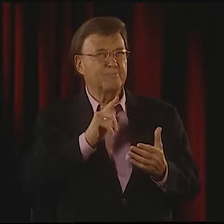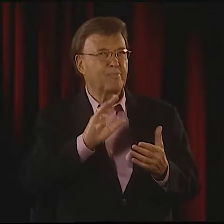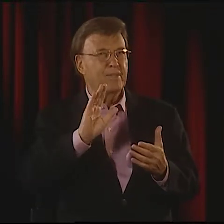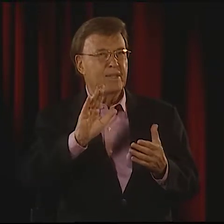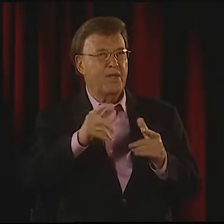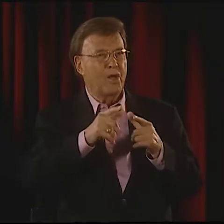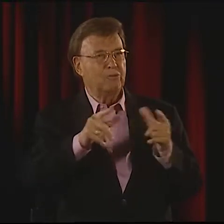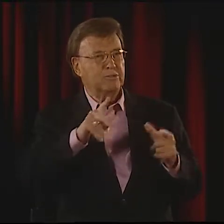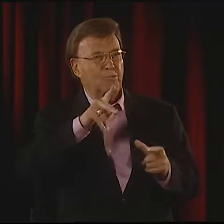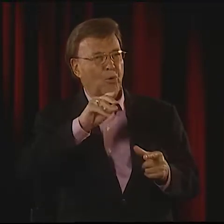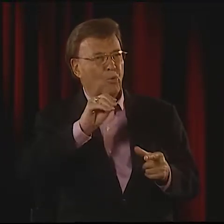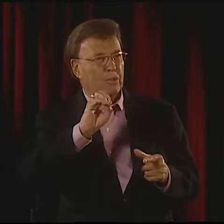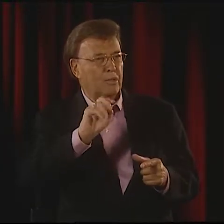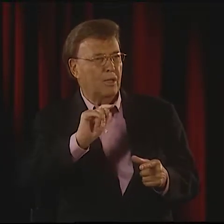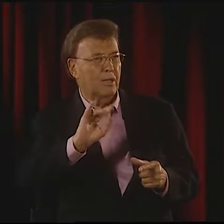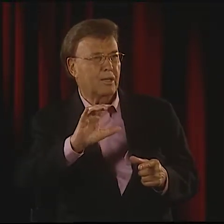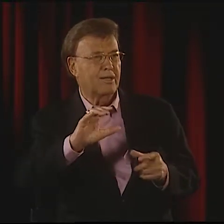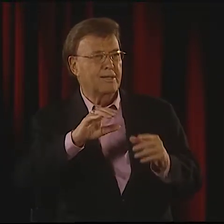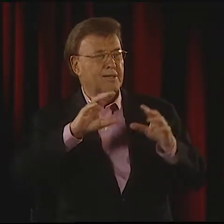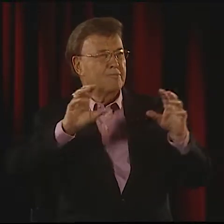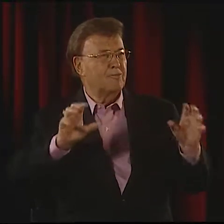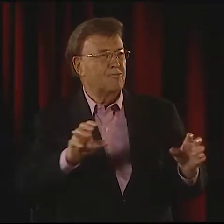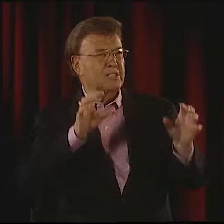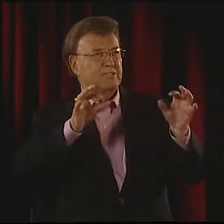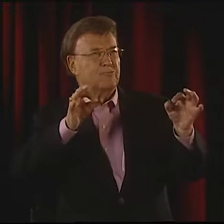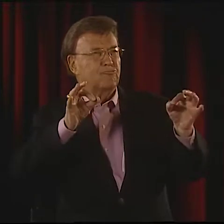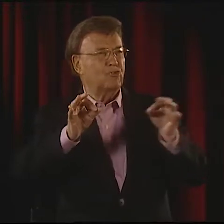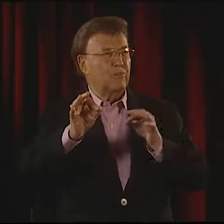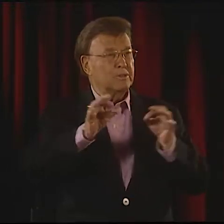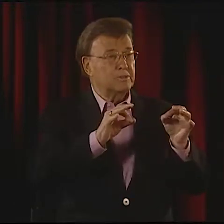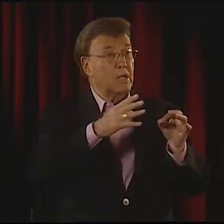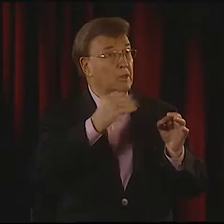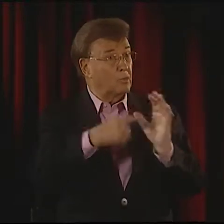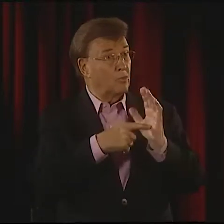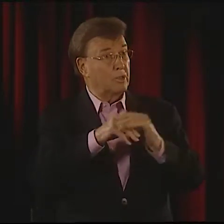I HAD NOTICED THAT HE WAS VERY POETIC IN HIS EXPRESSION.